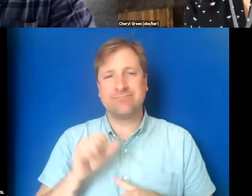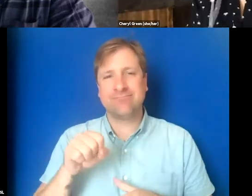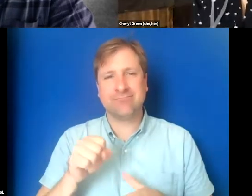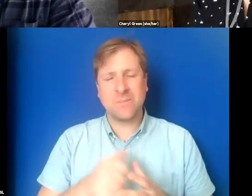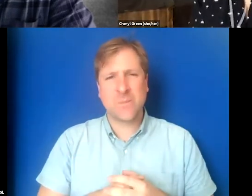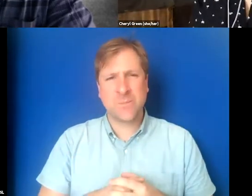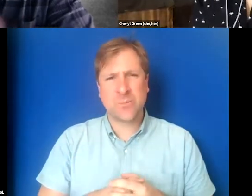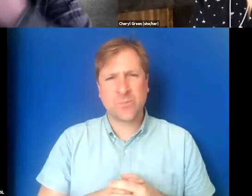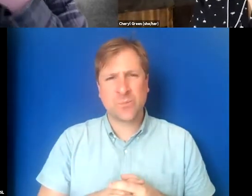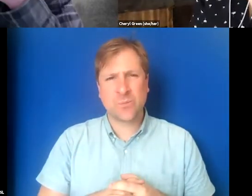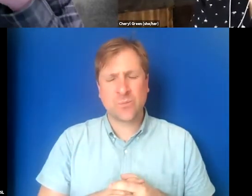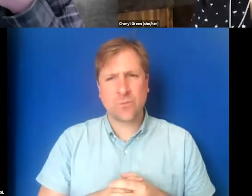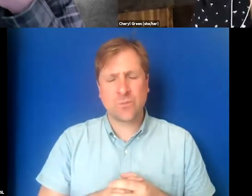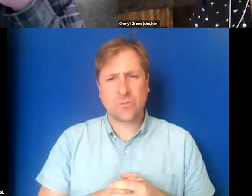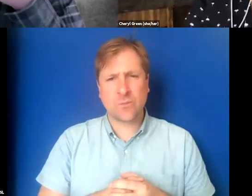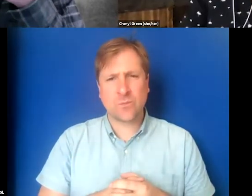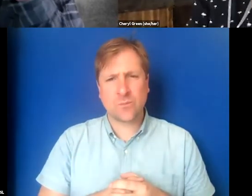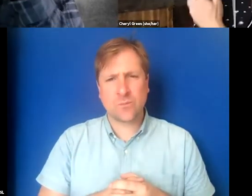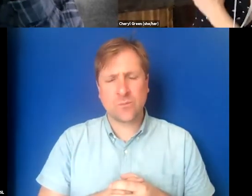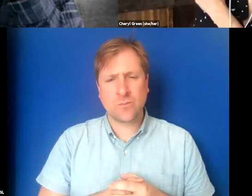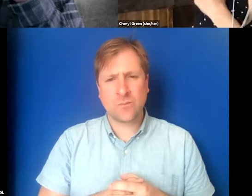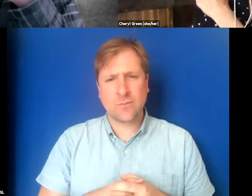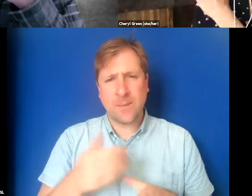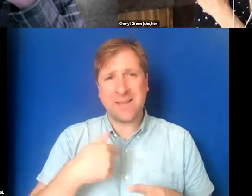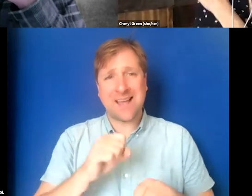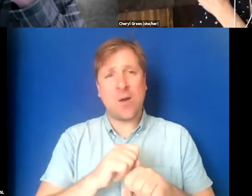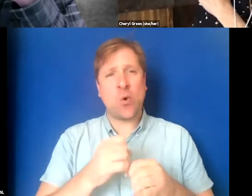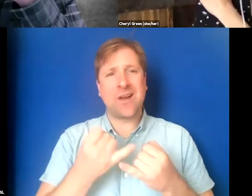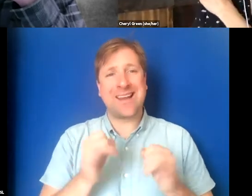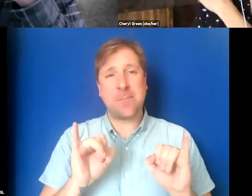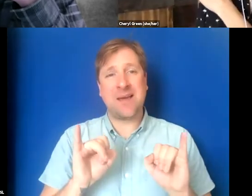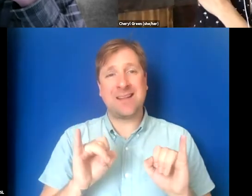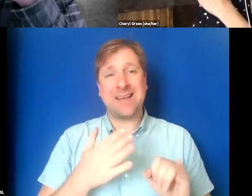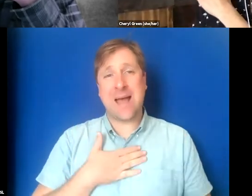I will say that because I work independently, I'm my own boss,